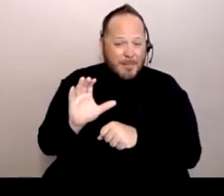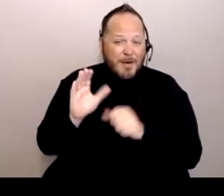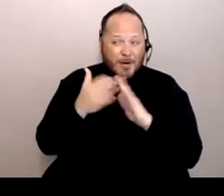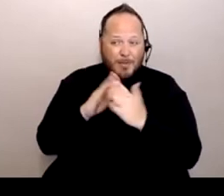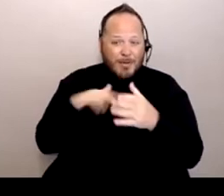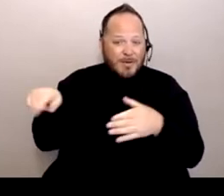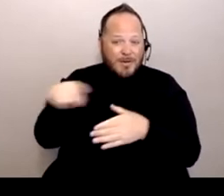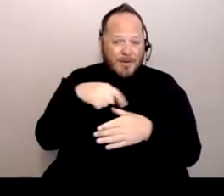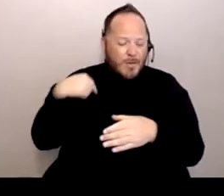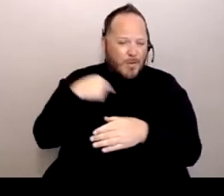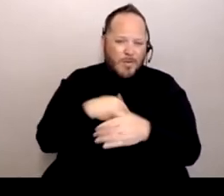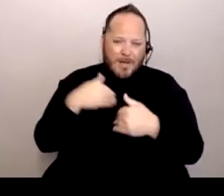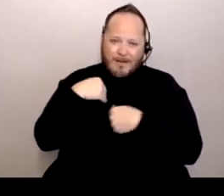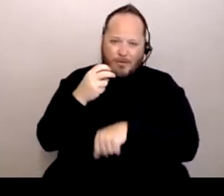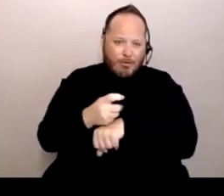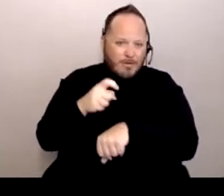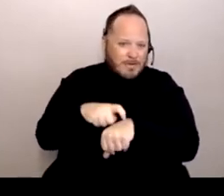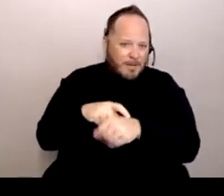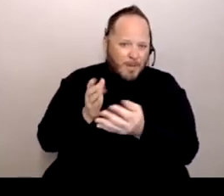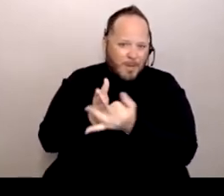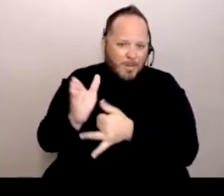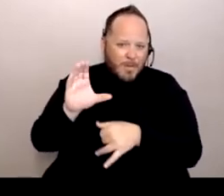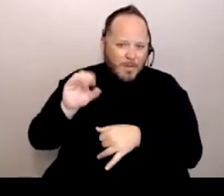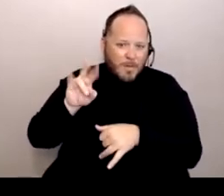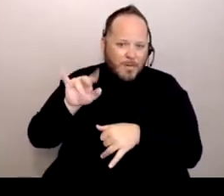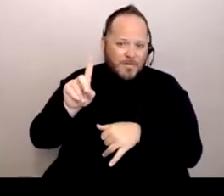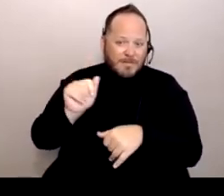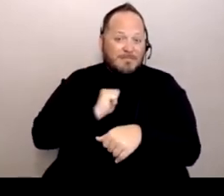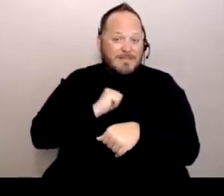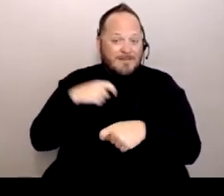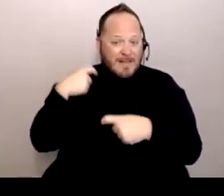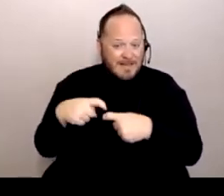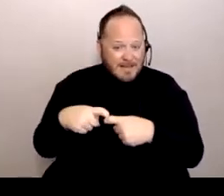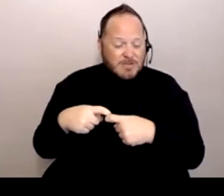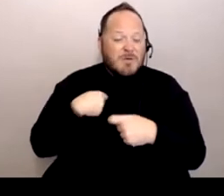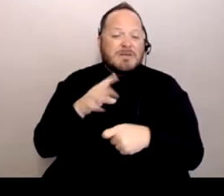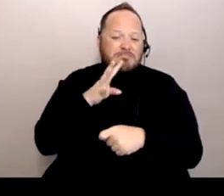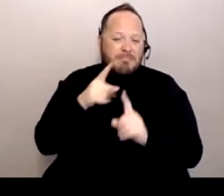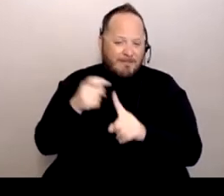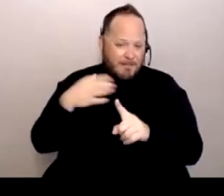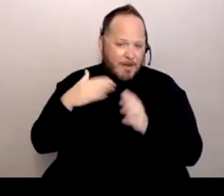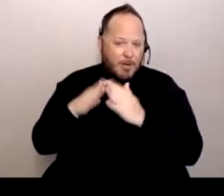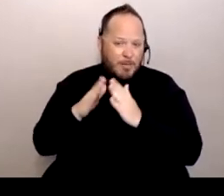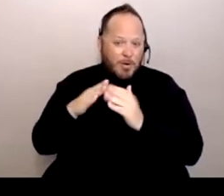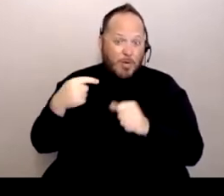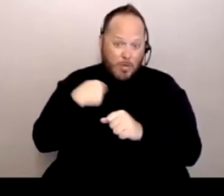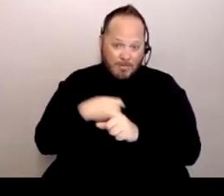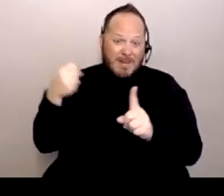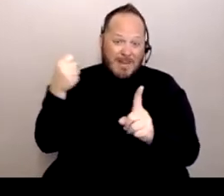I'm Latina, and so speaking from my community, we've been hit pretty, pretty, pretty hard.